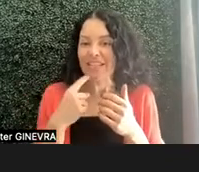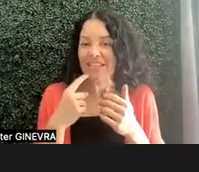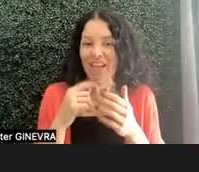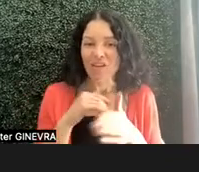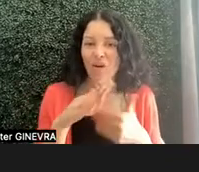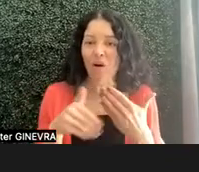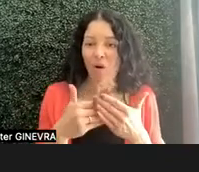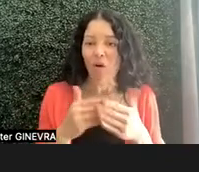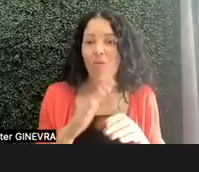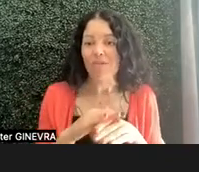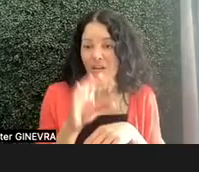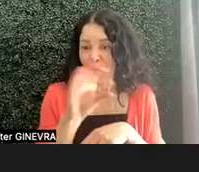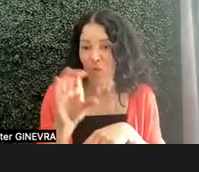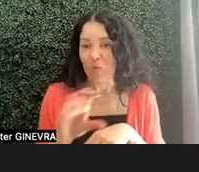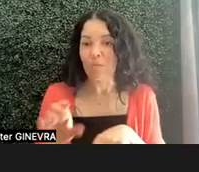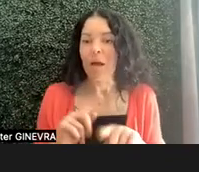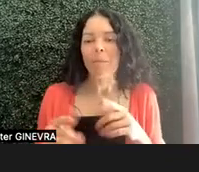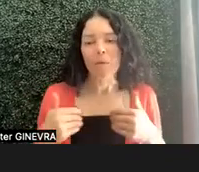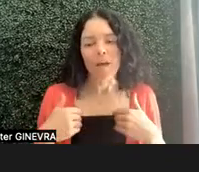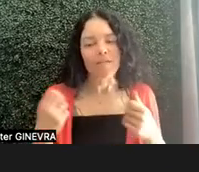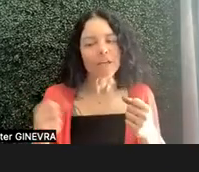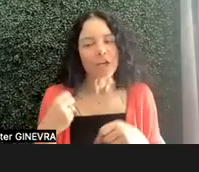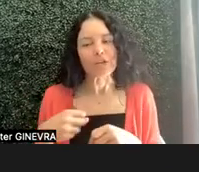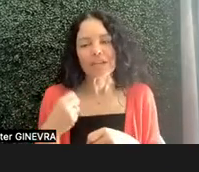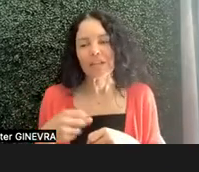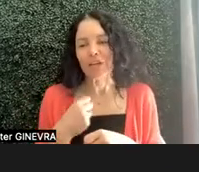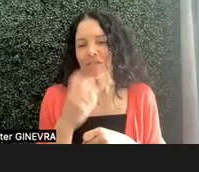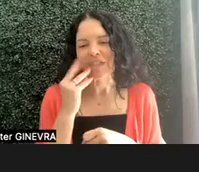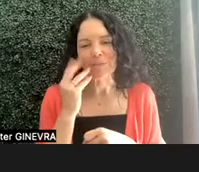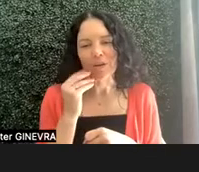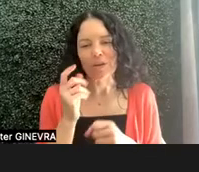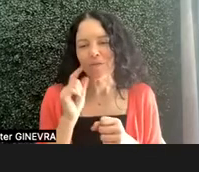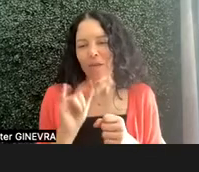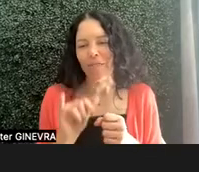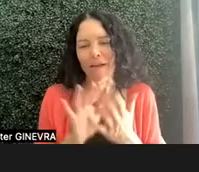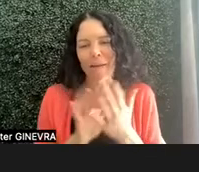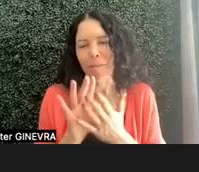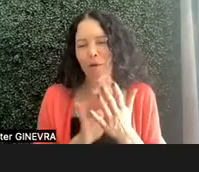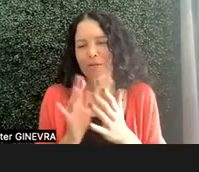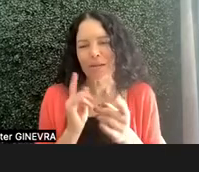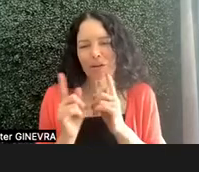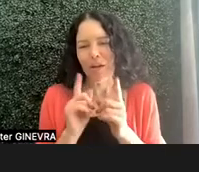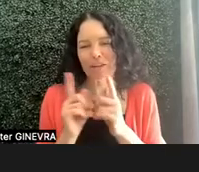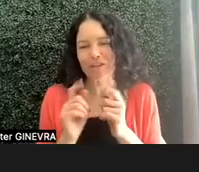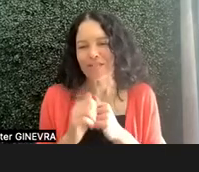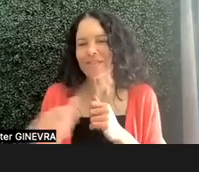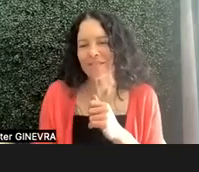was on Zoom, but we have years and years of experience of that in-person, interactive science.